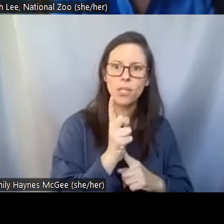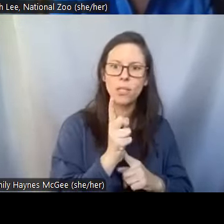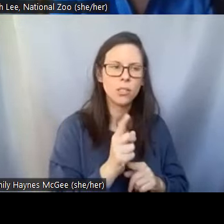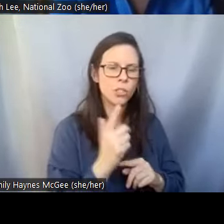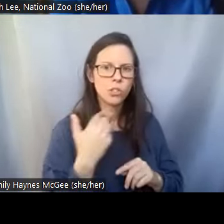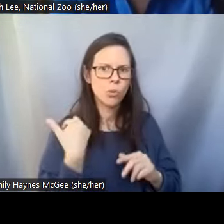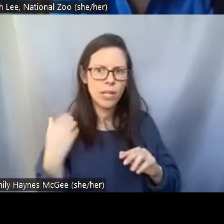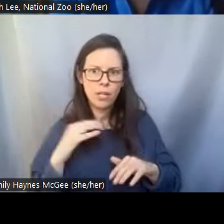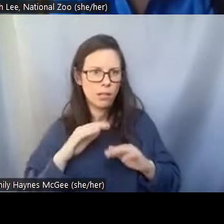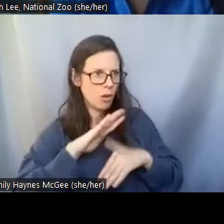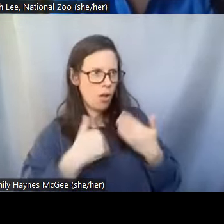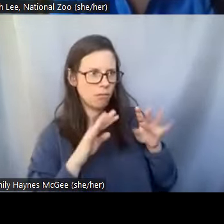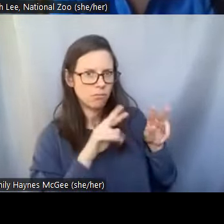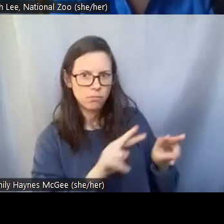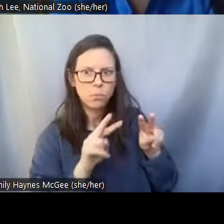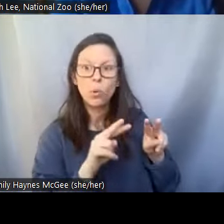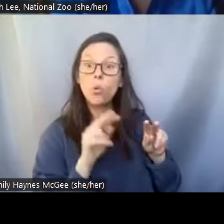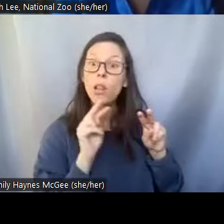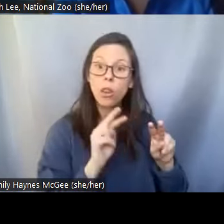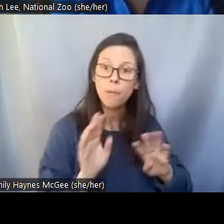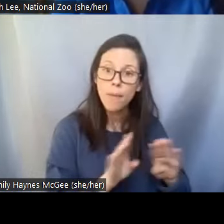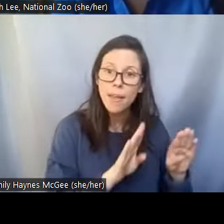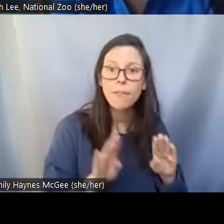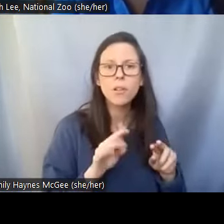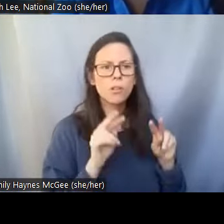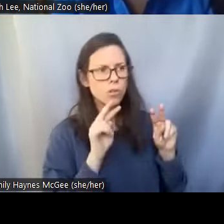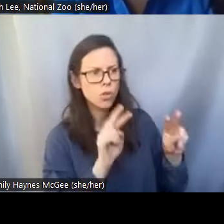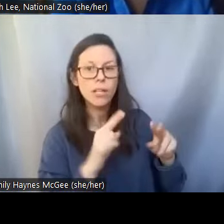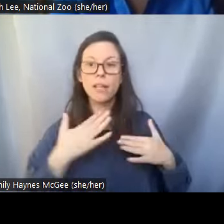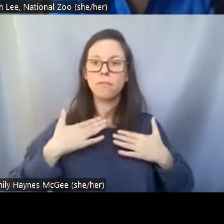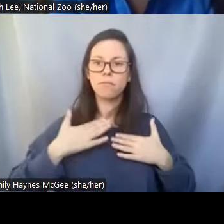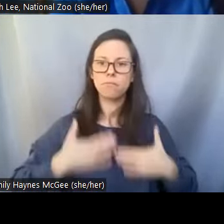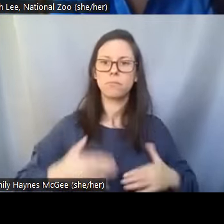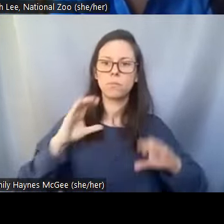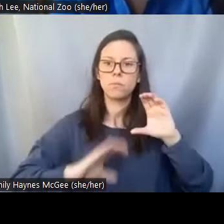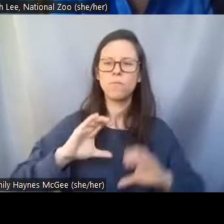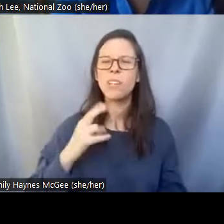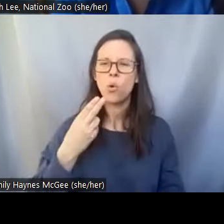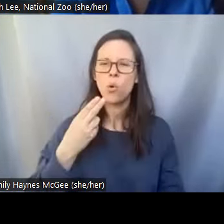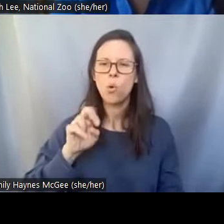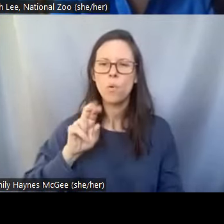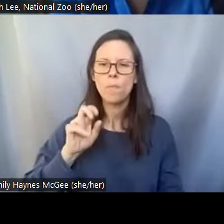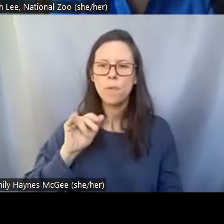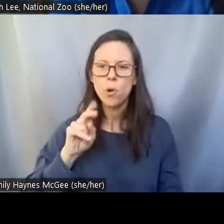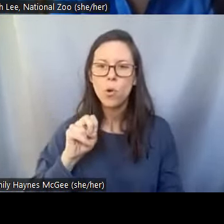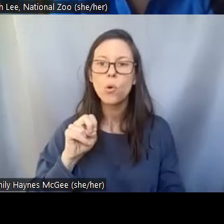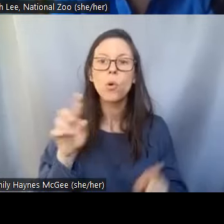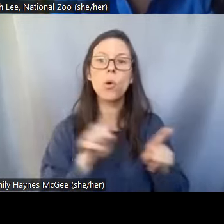from their behavior from their hormone profile we also look at some of vaginal cytology combine all